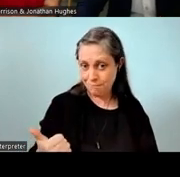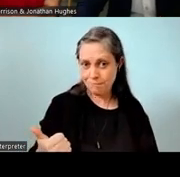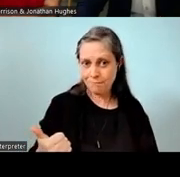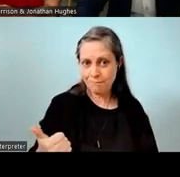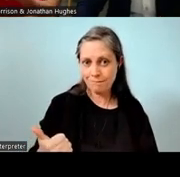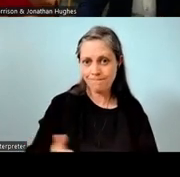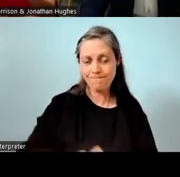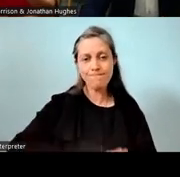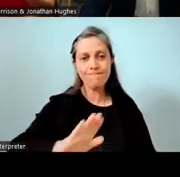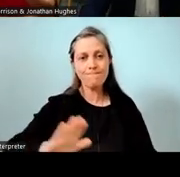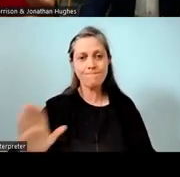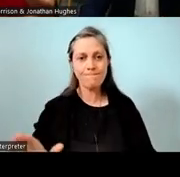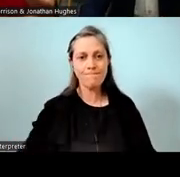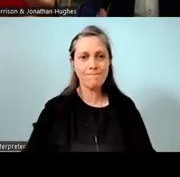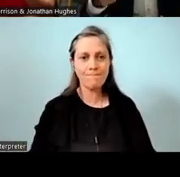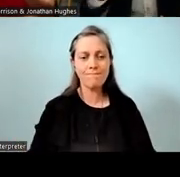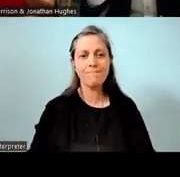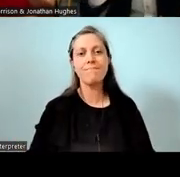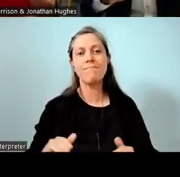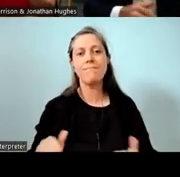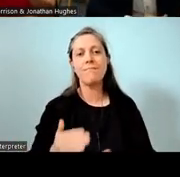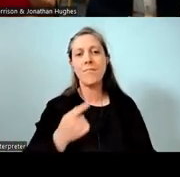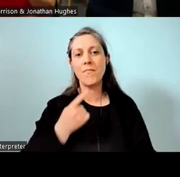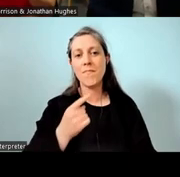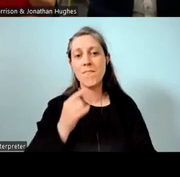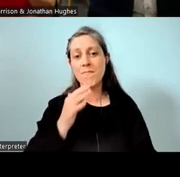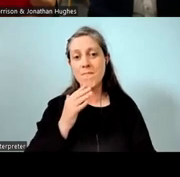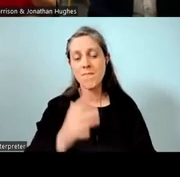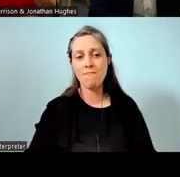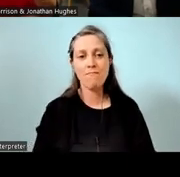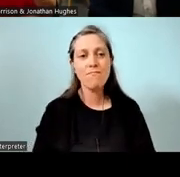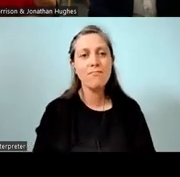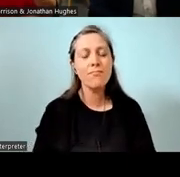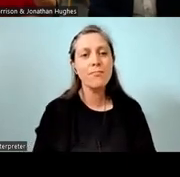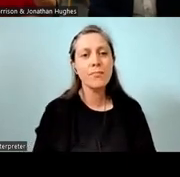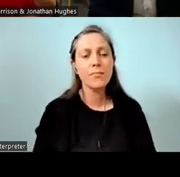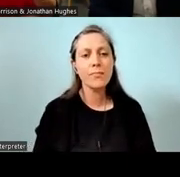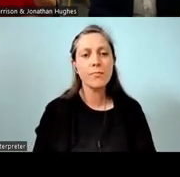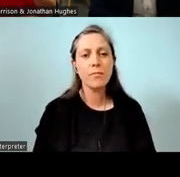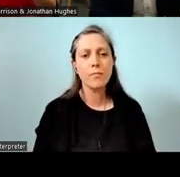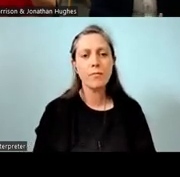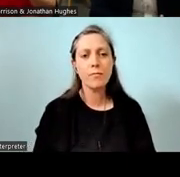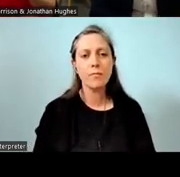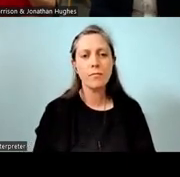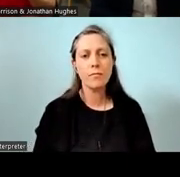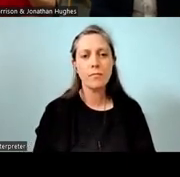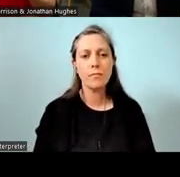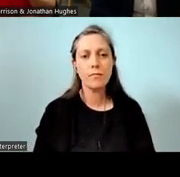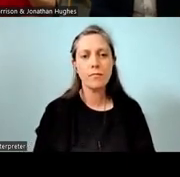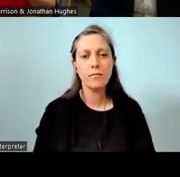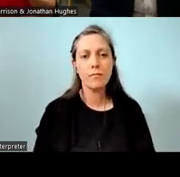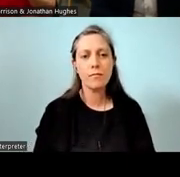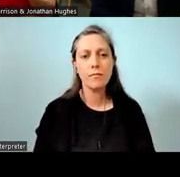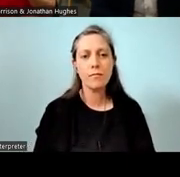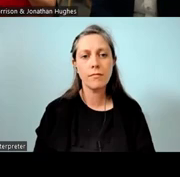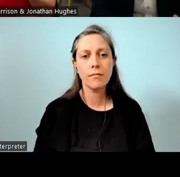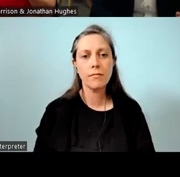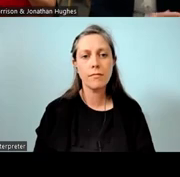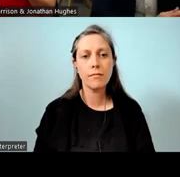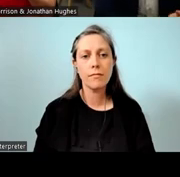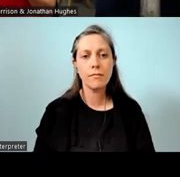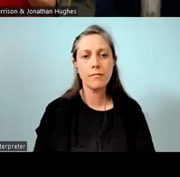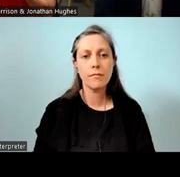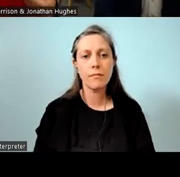Kia ora, ko Omaio tōku ingoa. He uri tēnei nō Te Whānau-a-Apanui me Ngāiterangi.